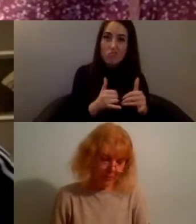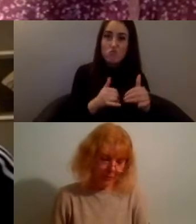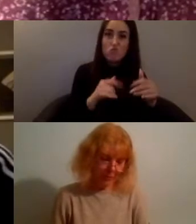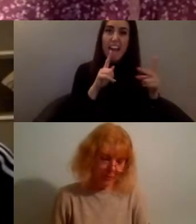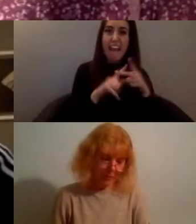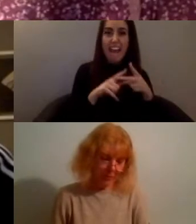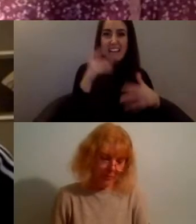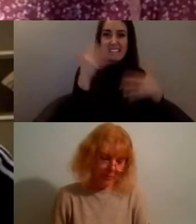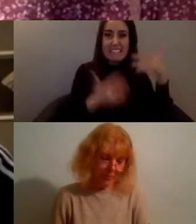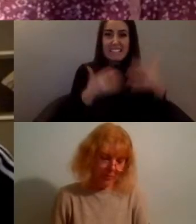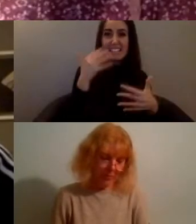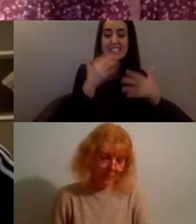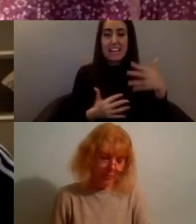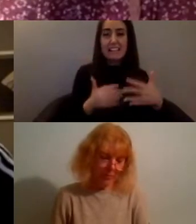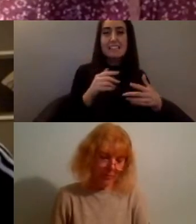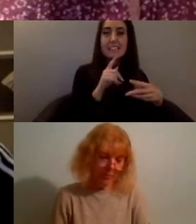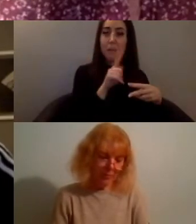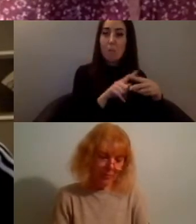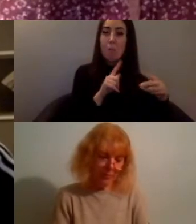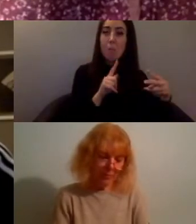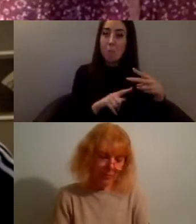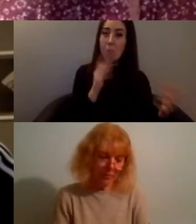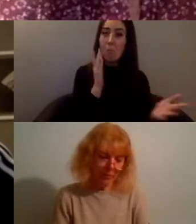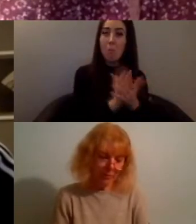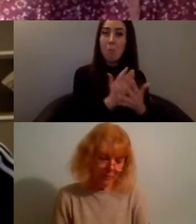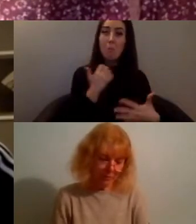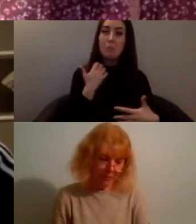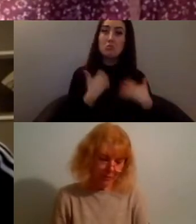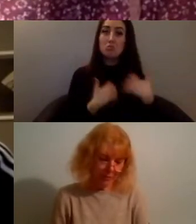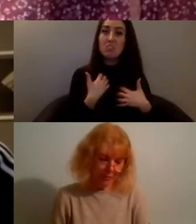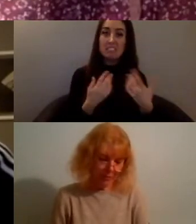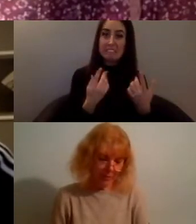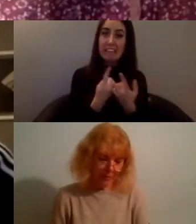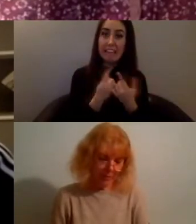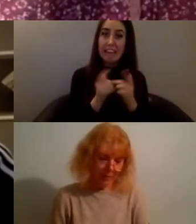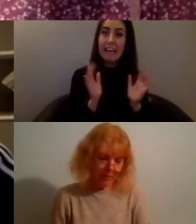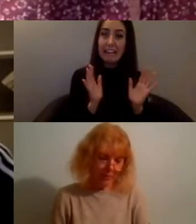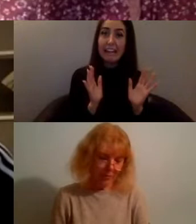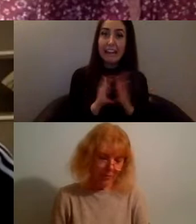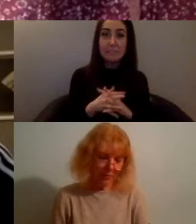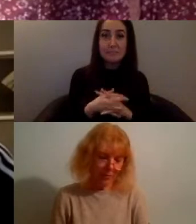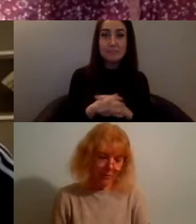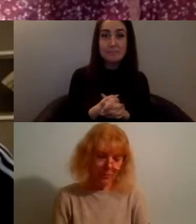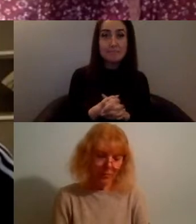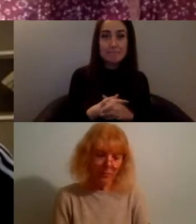like a really interesting thing I don't know if you can measure or should